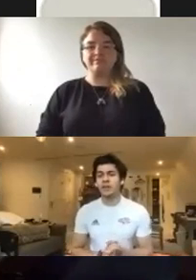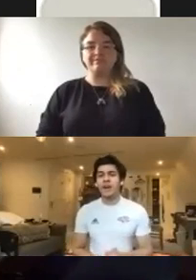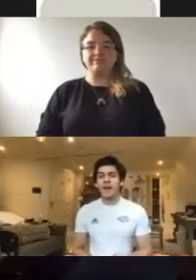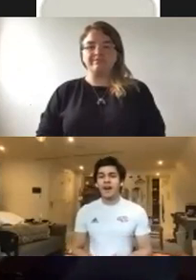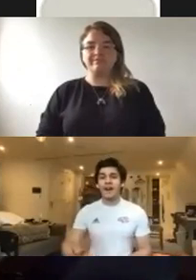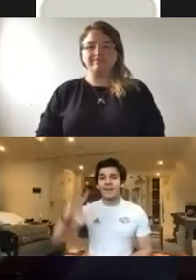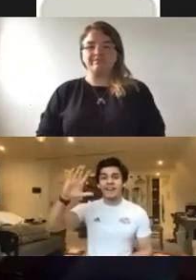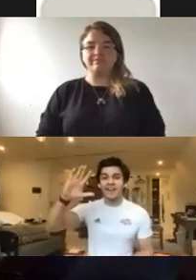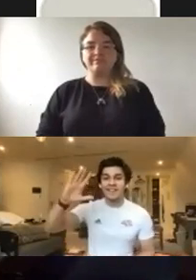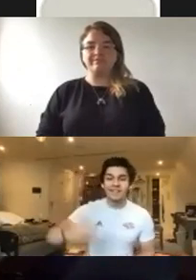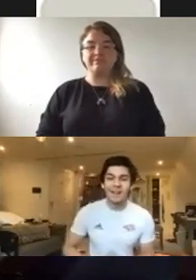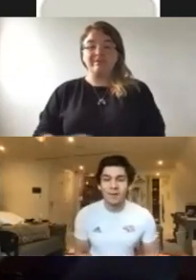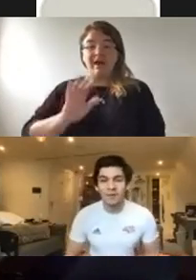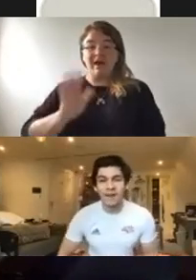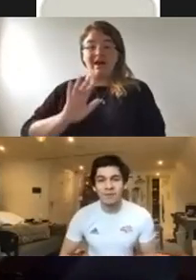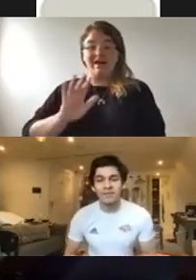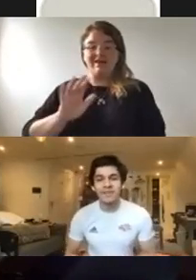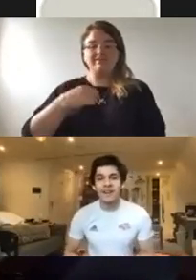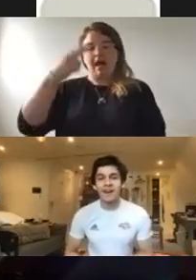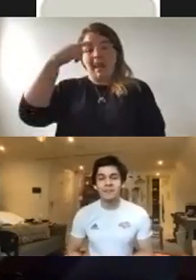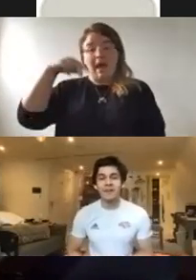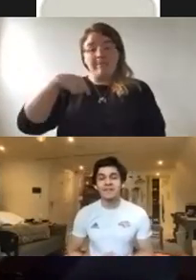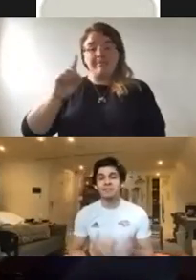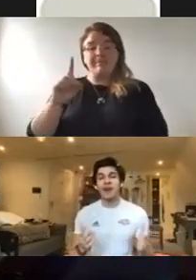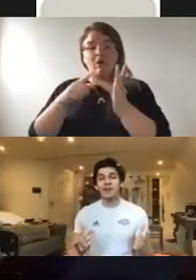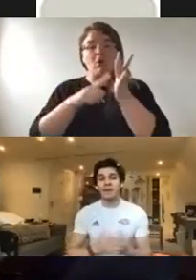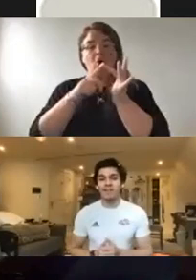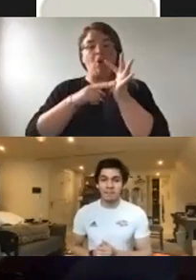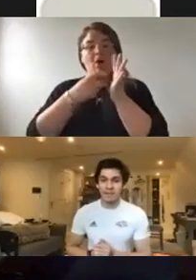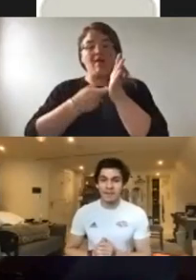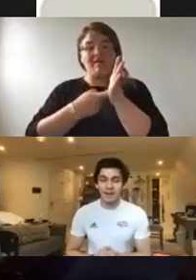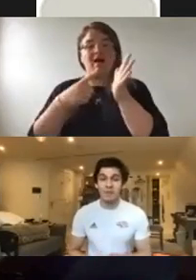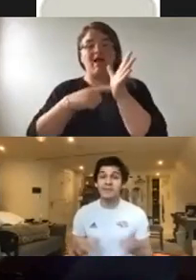Cool, Hi guys i'm Oliver Lam Watson i'm an aspiring Paralympian, I'm a